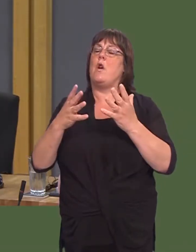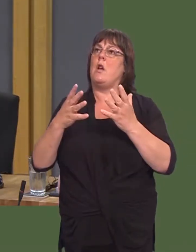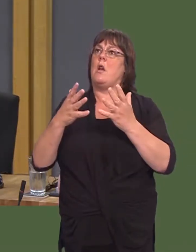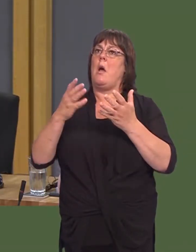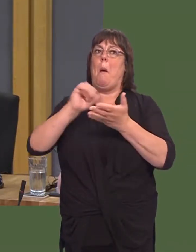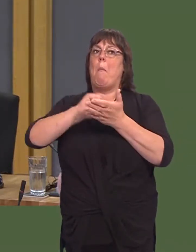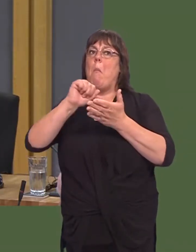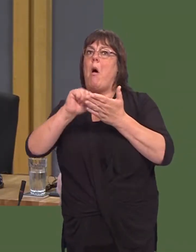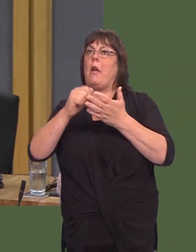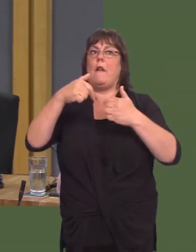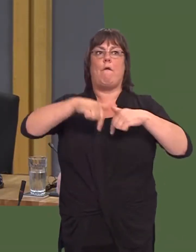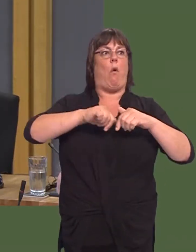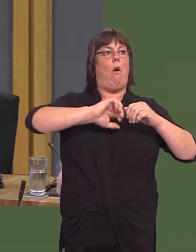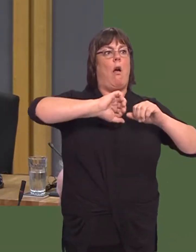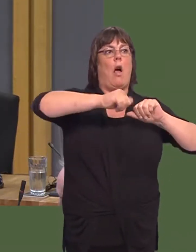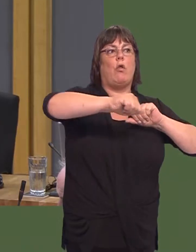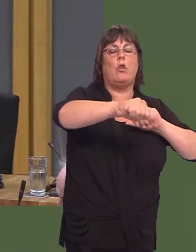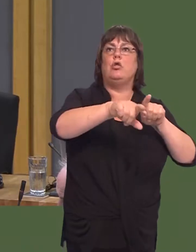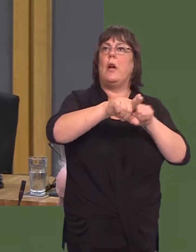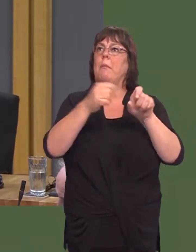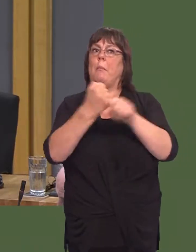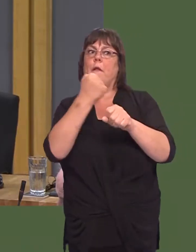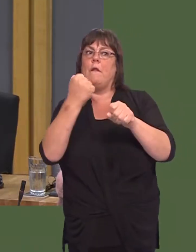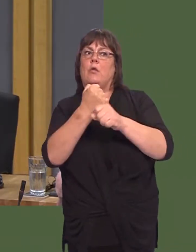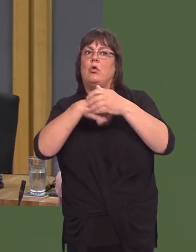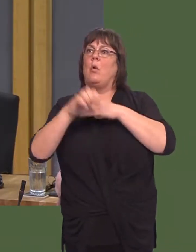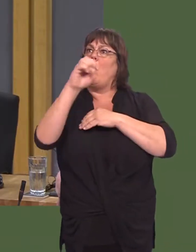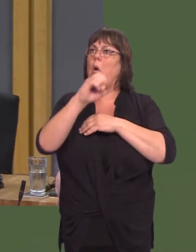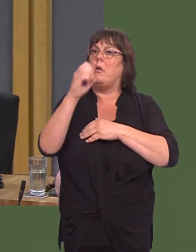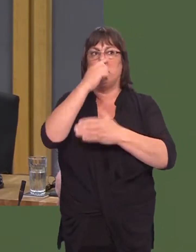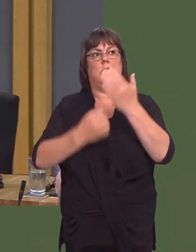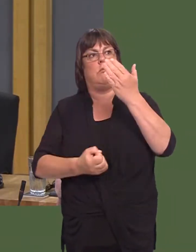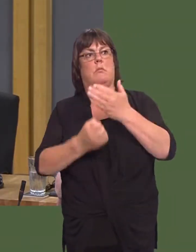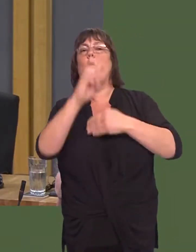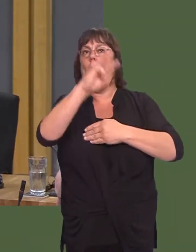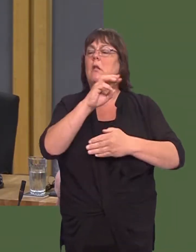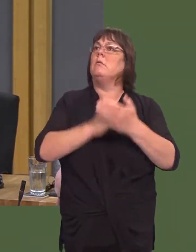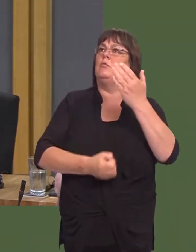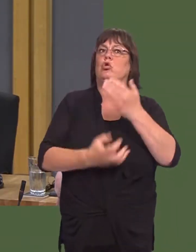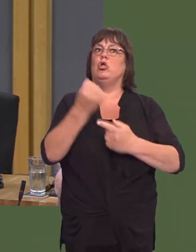Nghymru, tuag at ein cyd-bartneriaid yn Ewrop, heb ein bod, rhywsut, yn dal rhyw aelodaeth oír farchnad sengl?